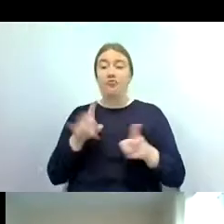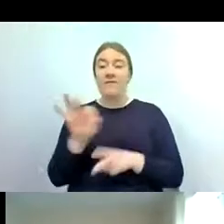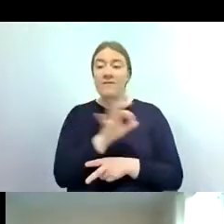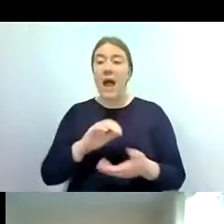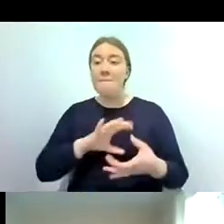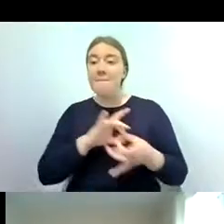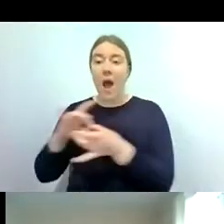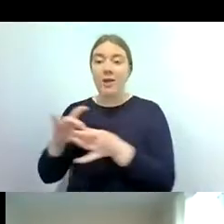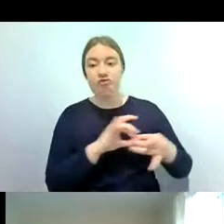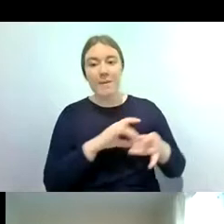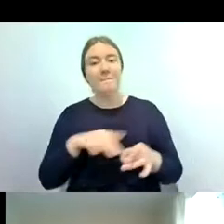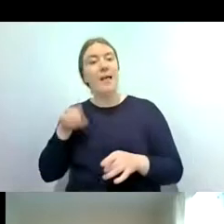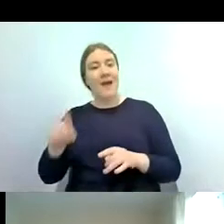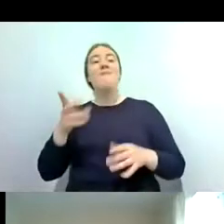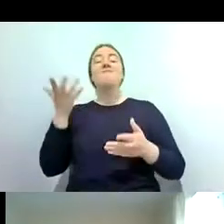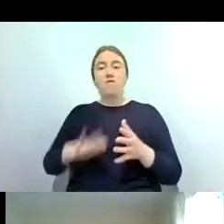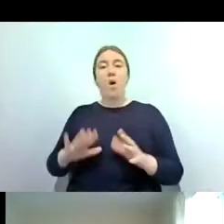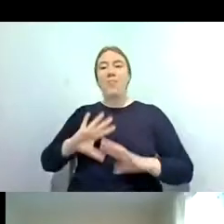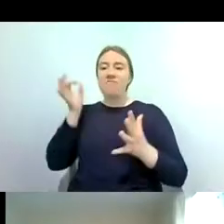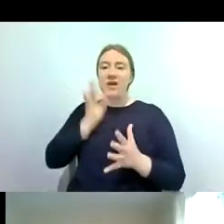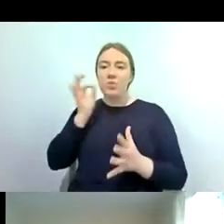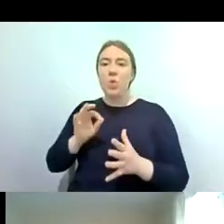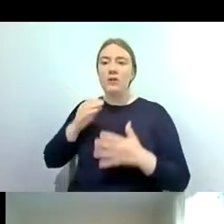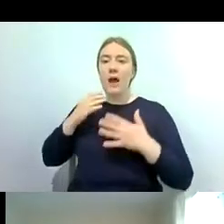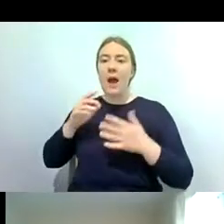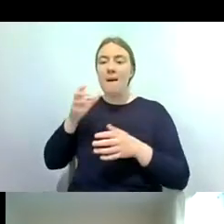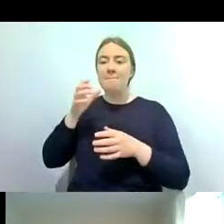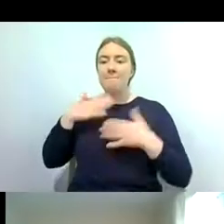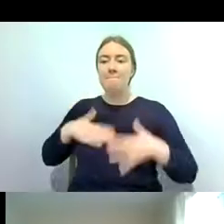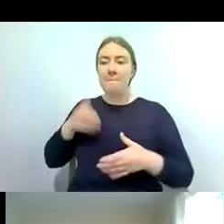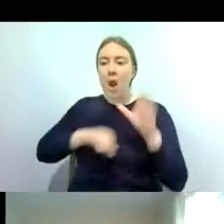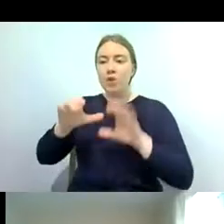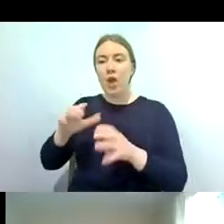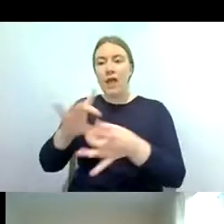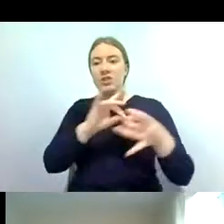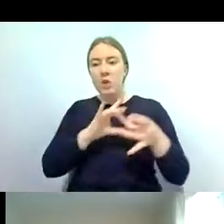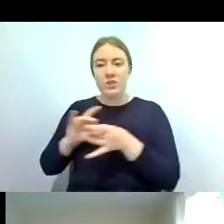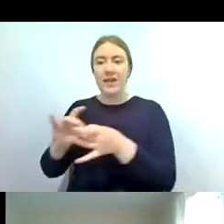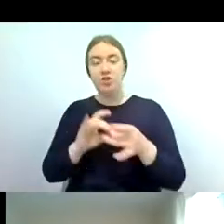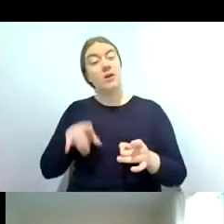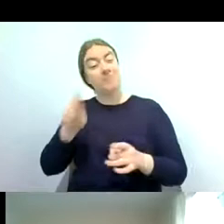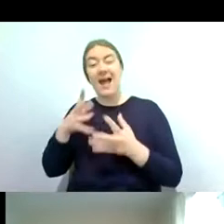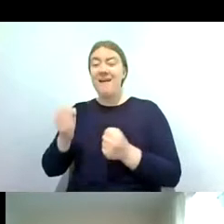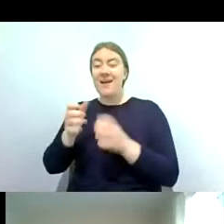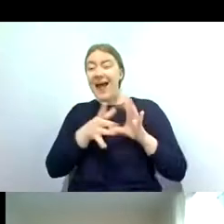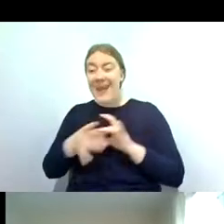freshwater biological association and it is um a network of organizations that have come together